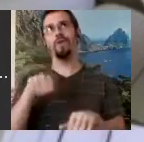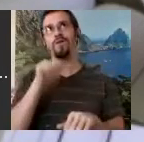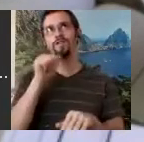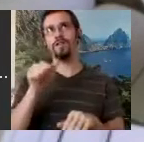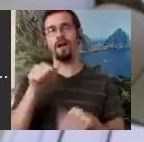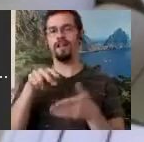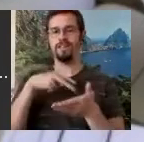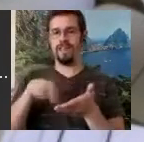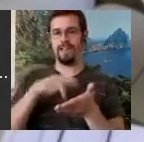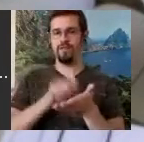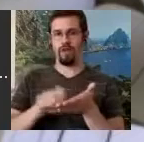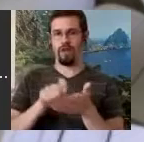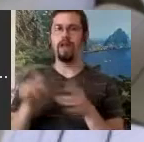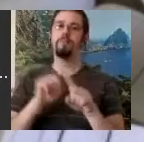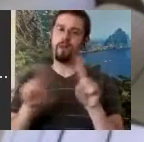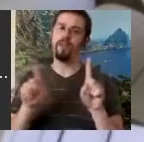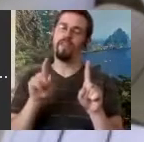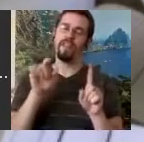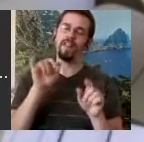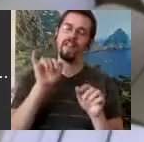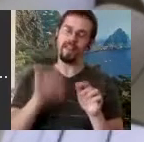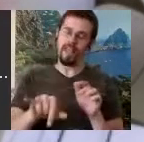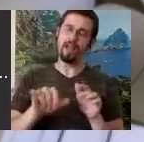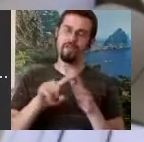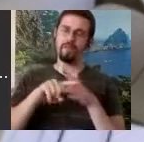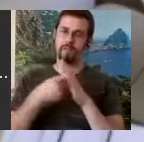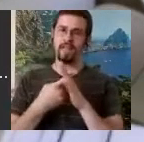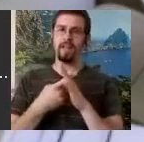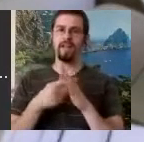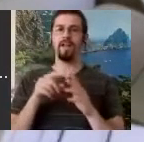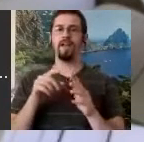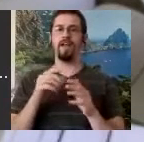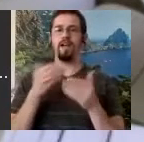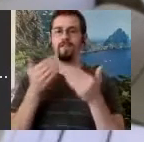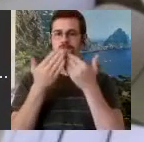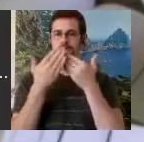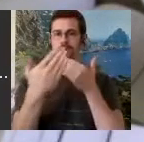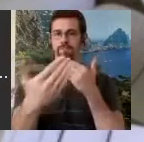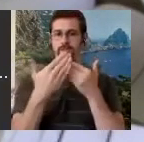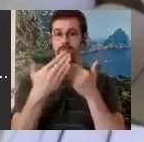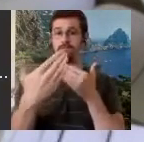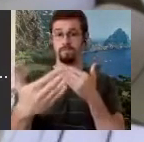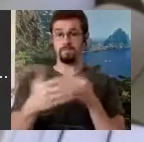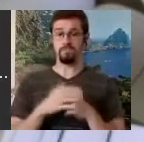that was the beginning of depth in DanceWriting. During this time there was a